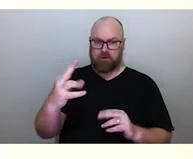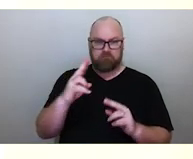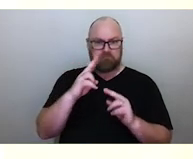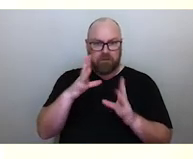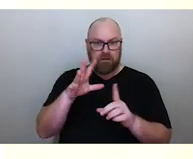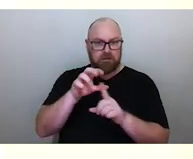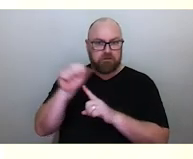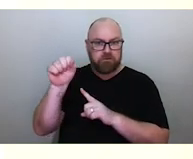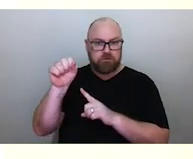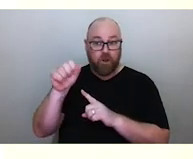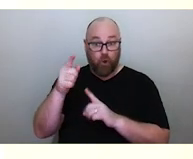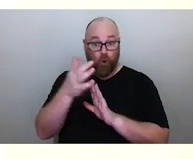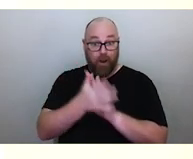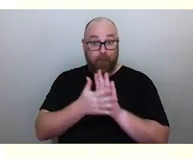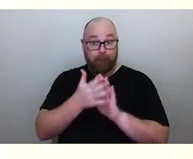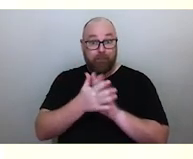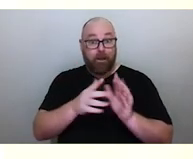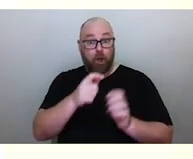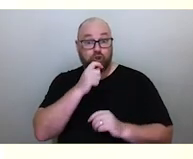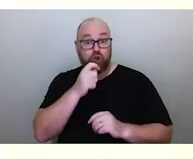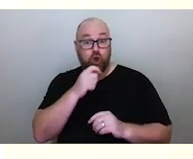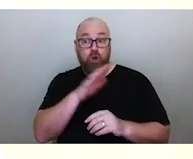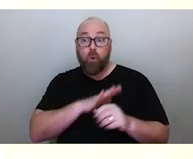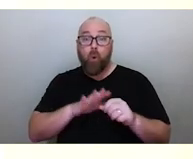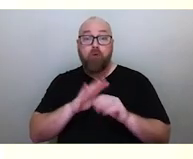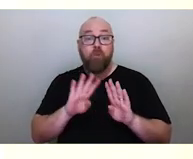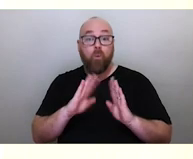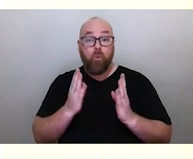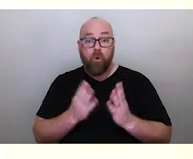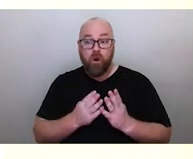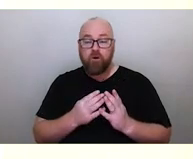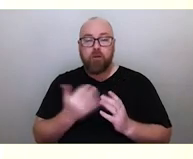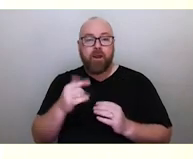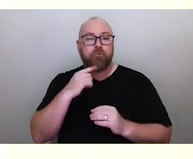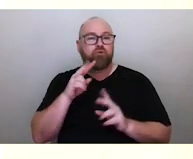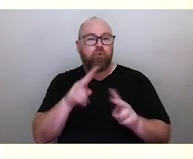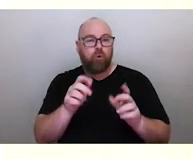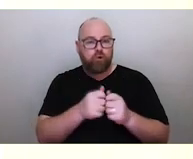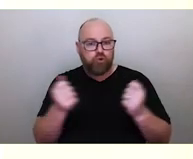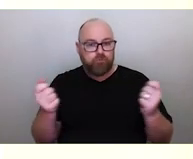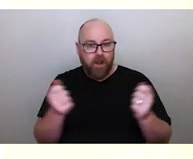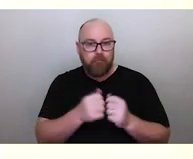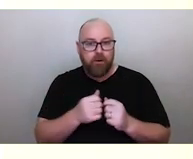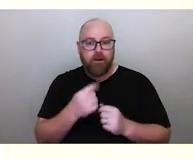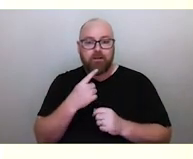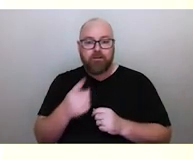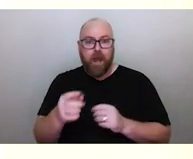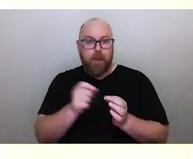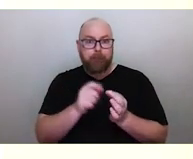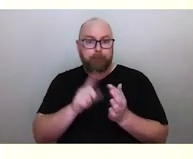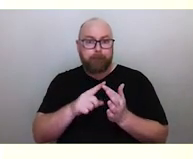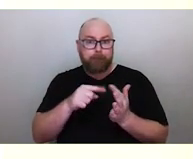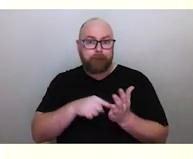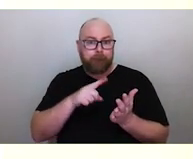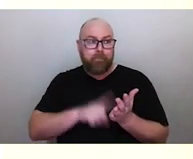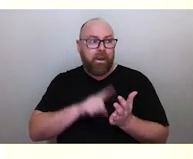and that sent journalists around the world into a frenzy. You may have seen headlines in the news talking about 'Is Betelguese going to go supernova?'